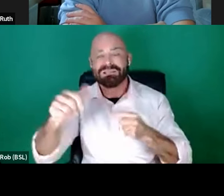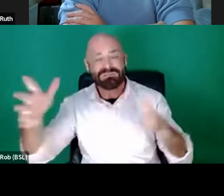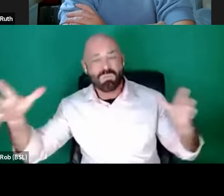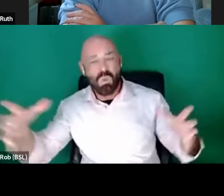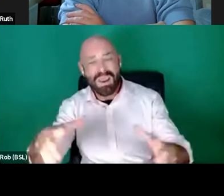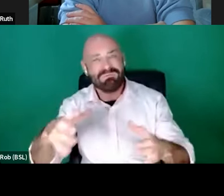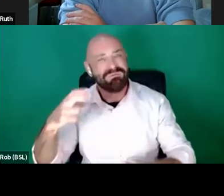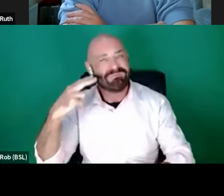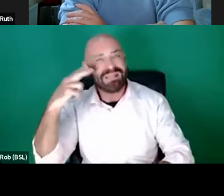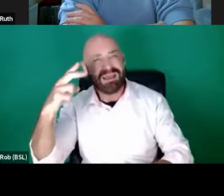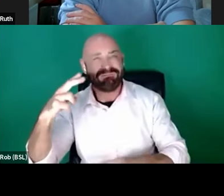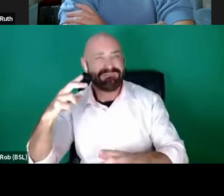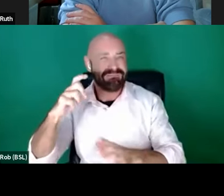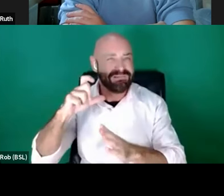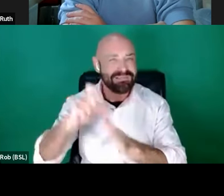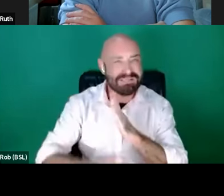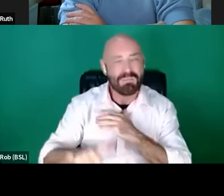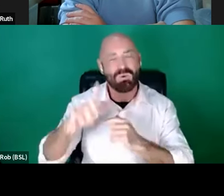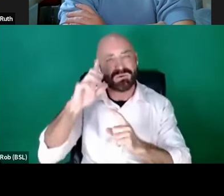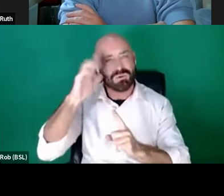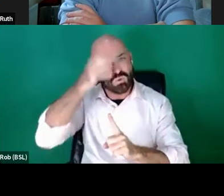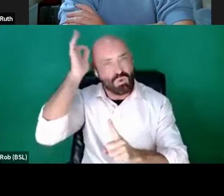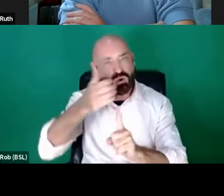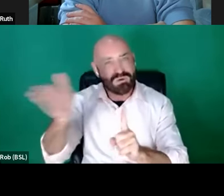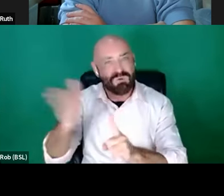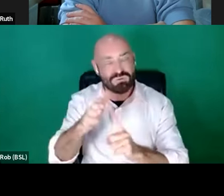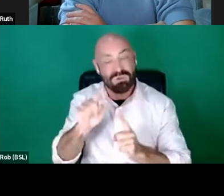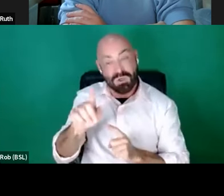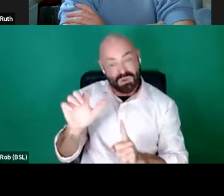disabled and/or neurodivergent writers. To hone their craft, to deepen their industry